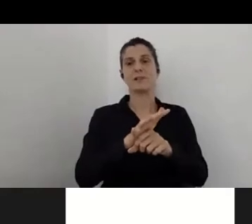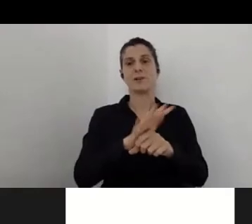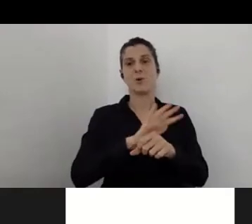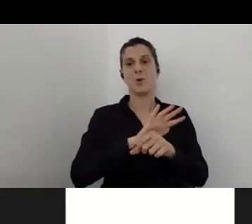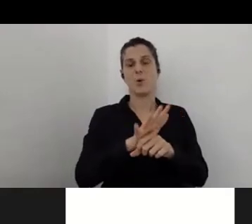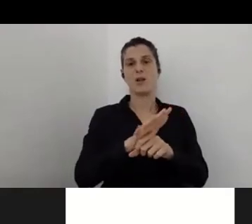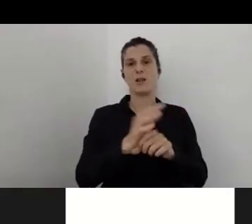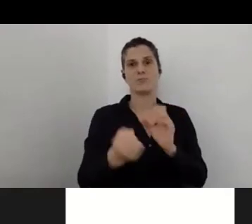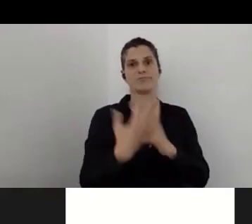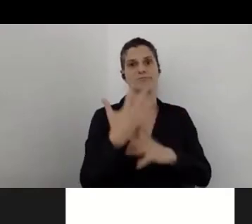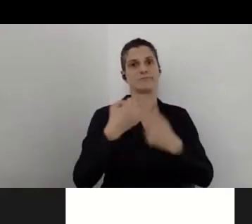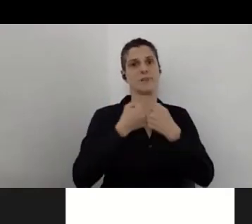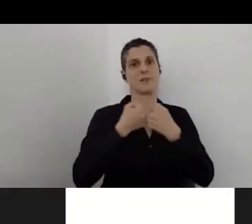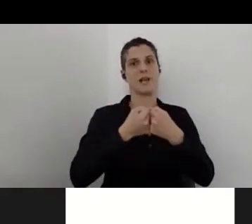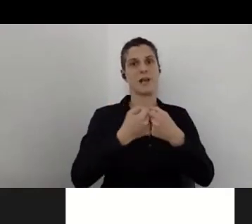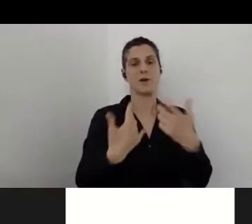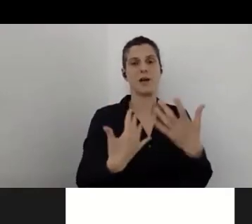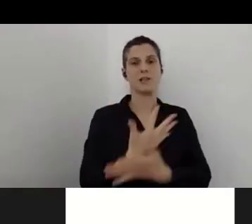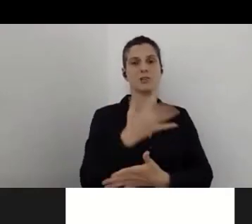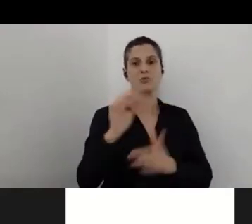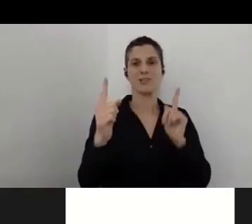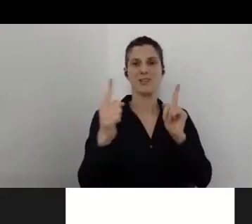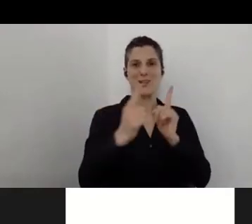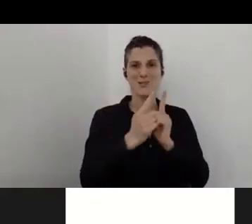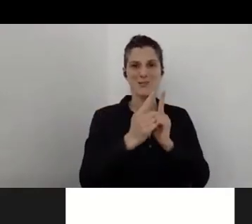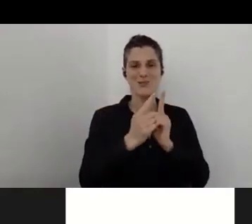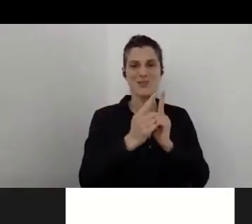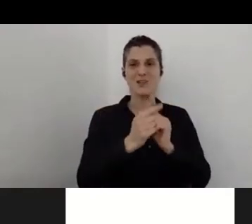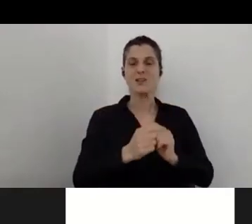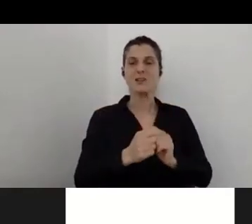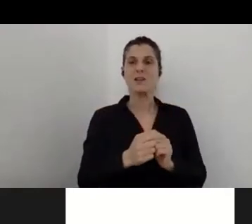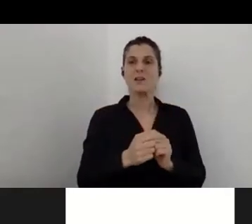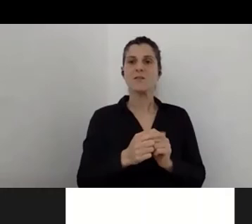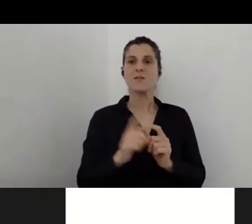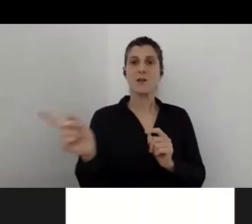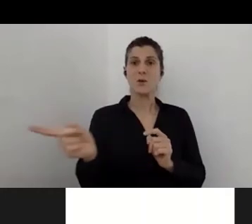the accessibility field. Everybody is now using Zoom